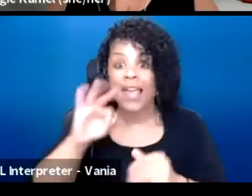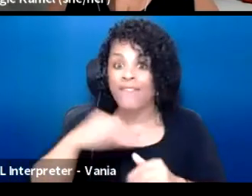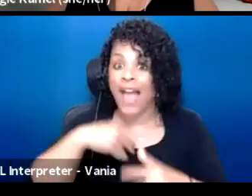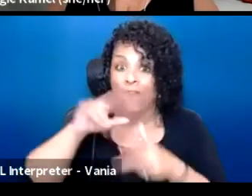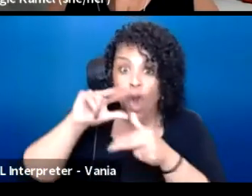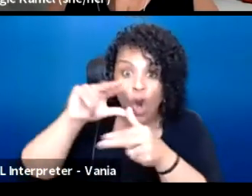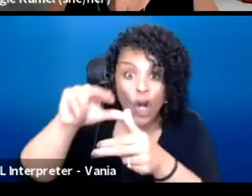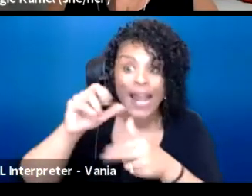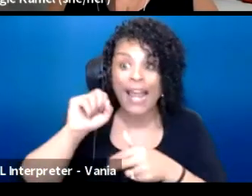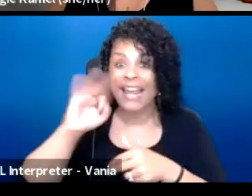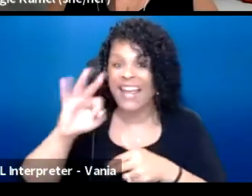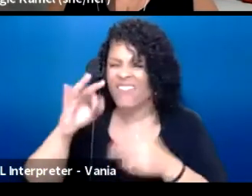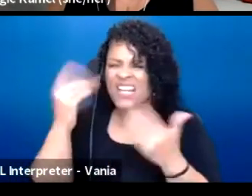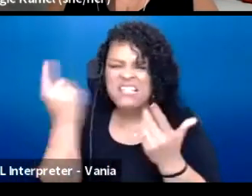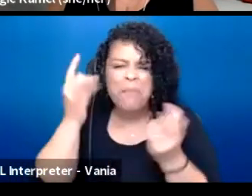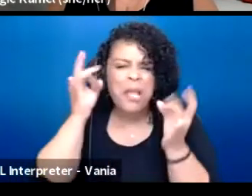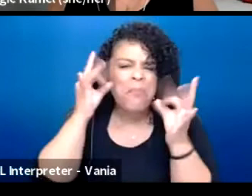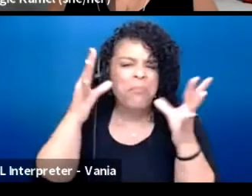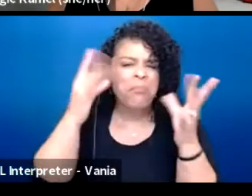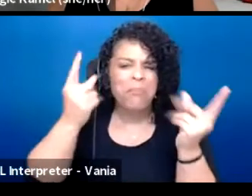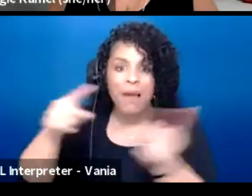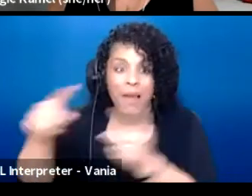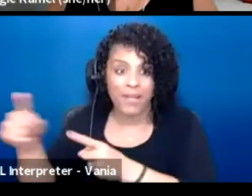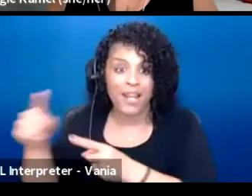when there's a catastrophe, that part of FEMA funding